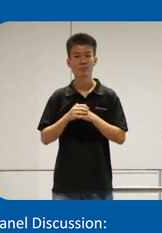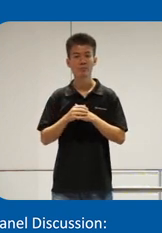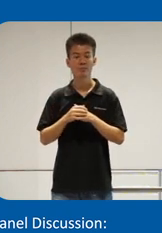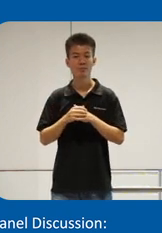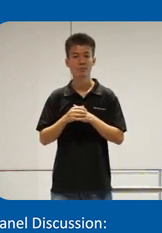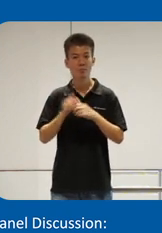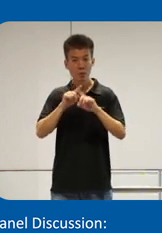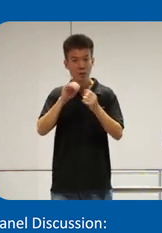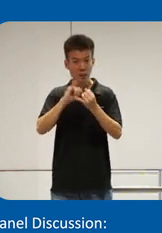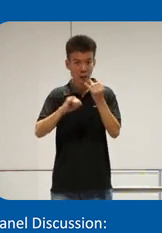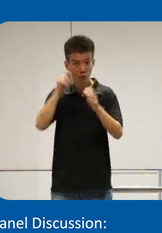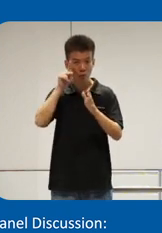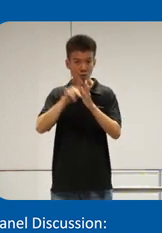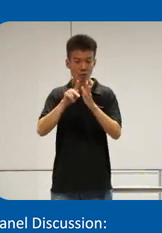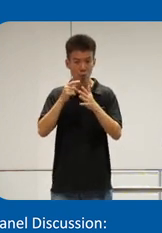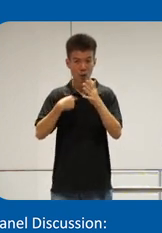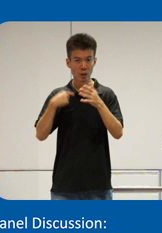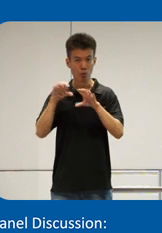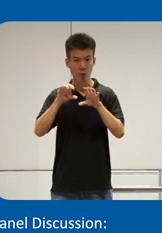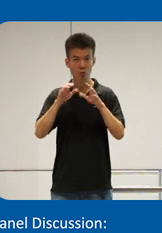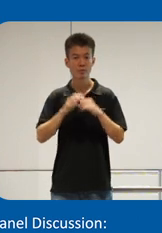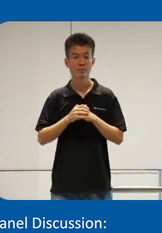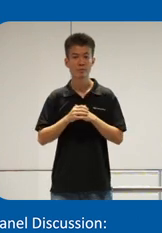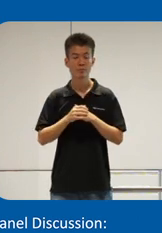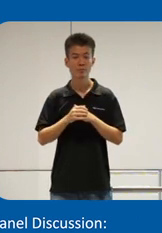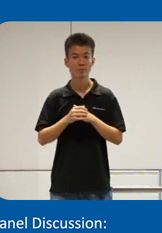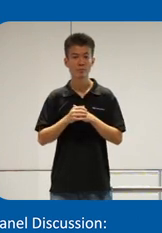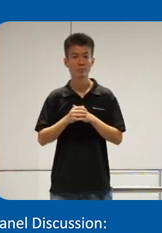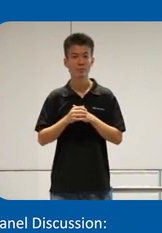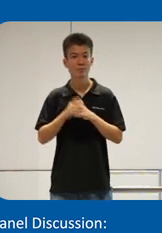the last photo that I have there of what we do is uh uh we were invite we have been invited to many